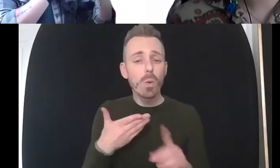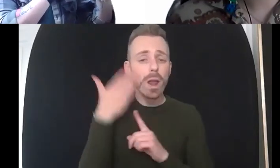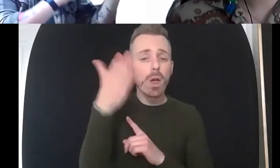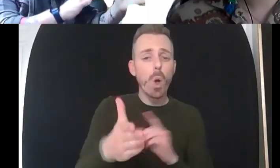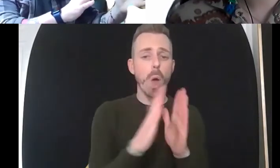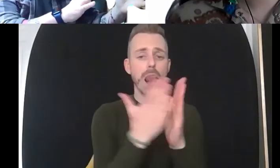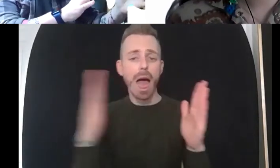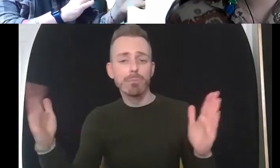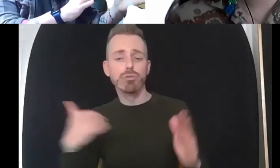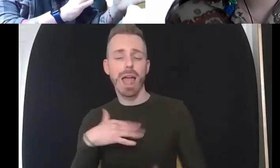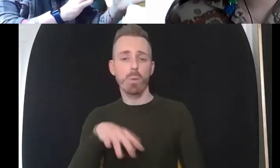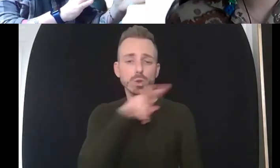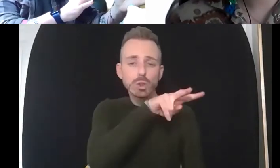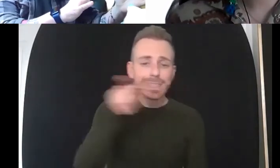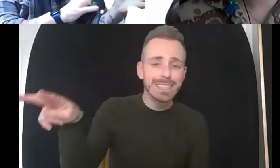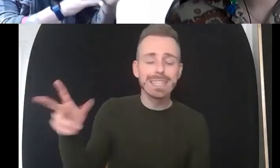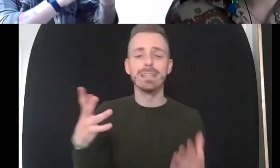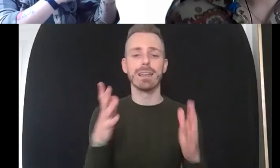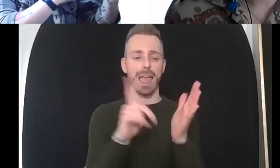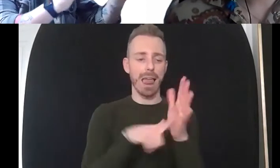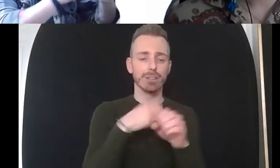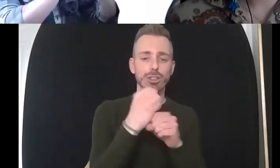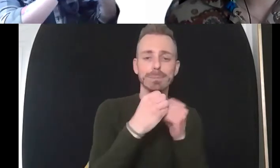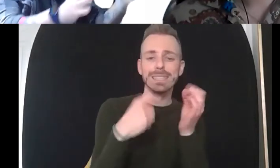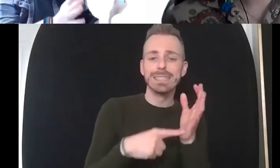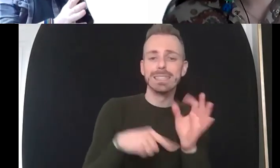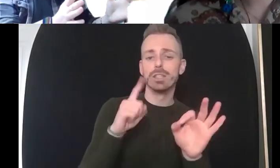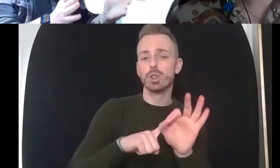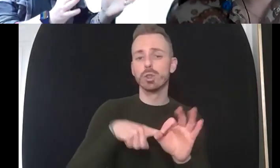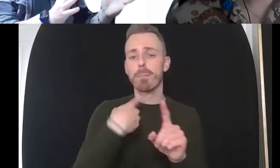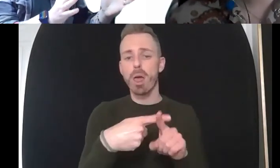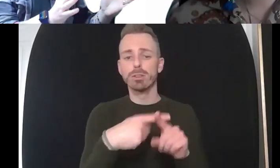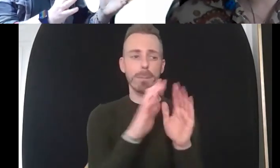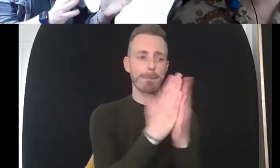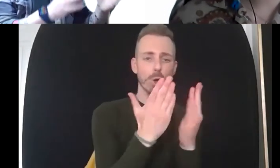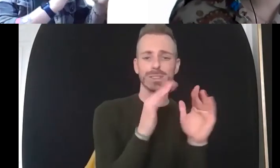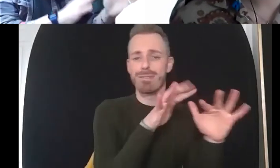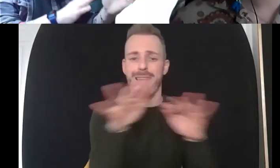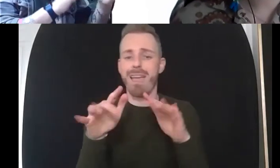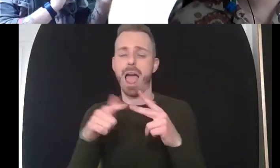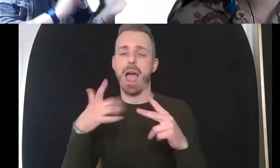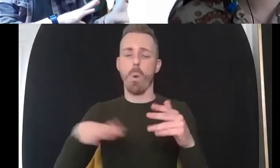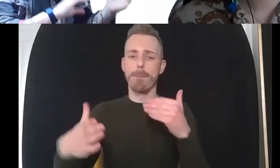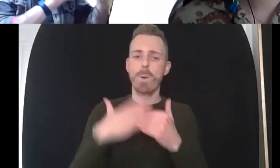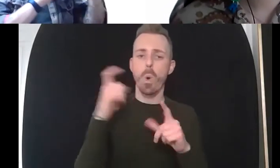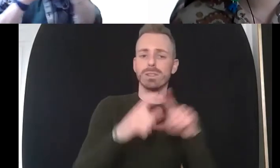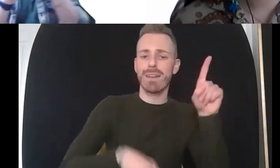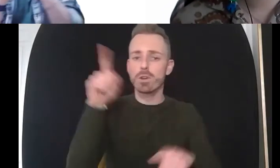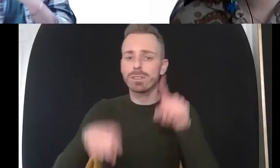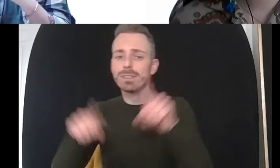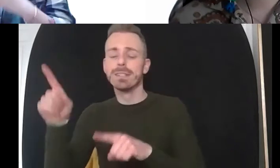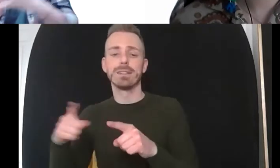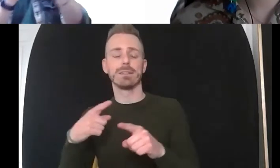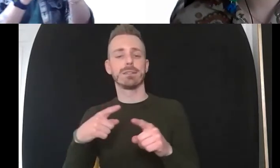a celebration of lgbt and queue plus diversity magazines information i want to feel as though